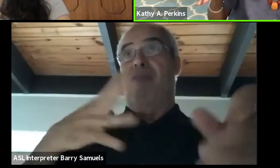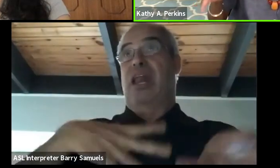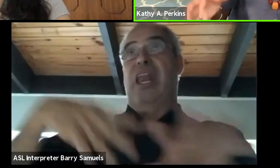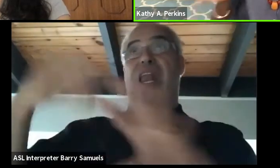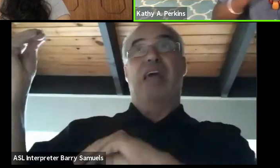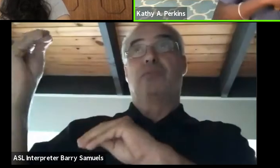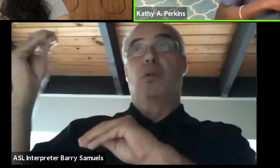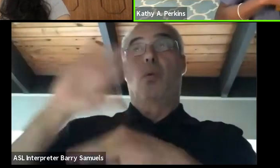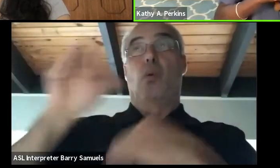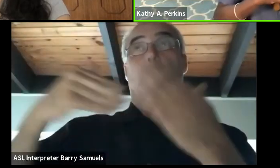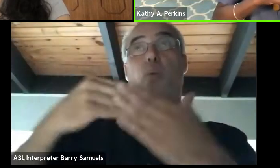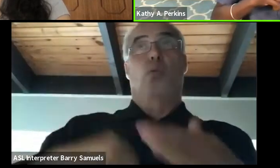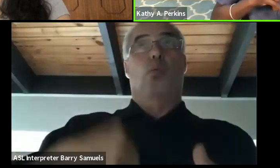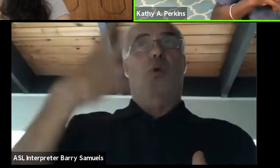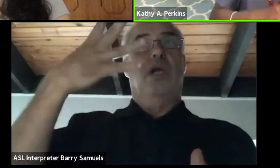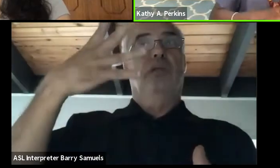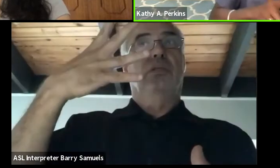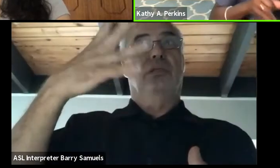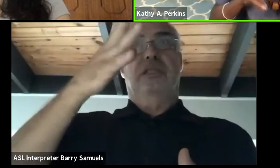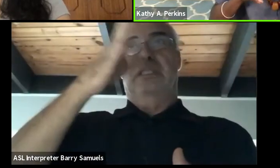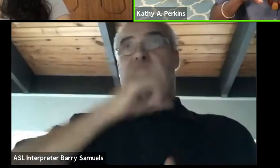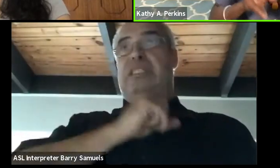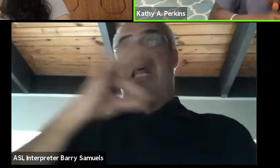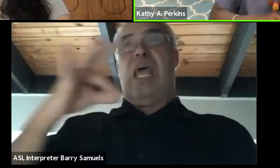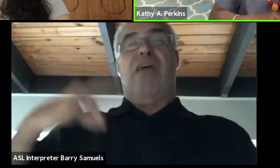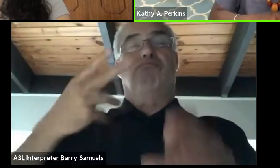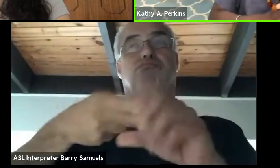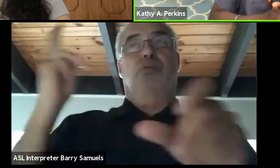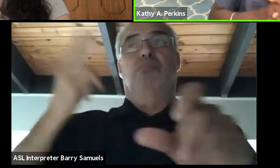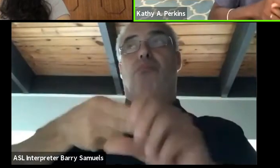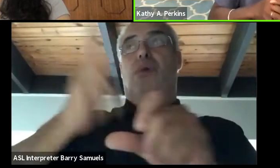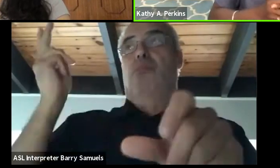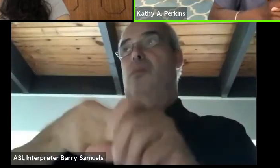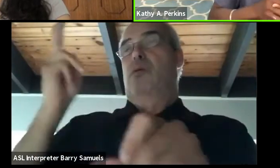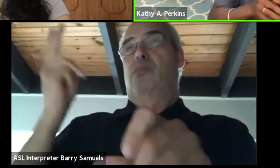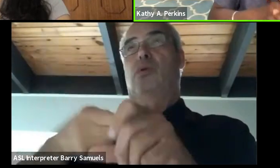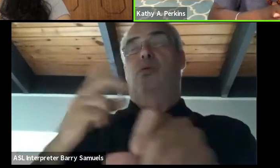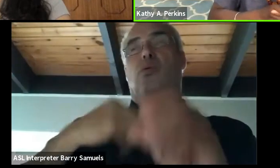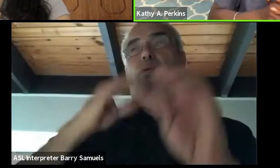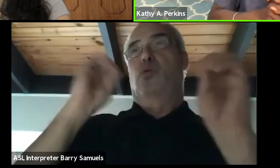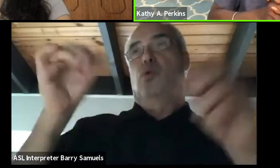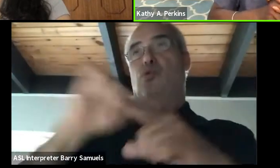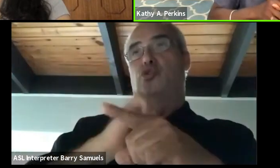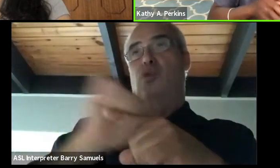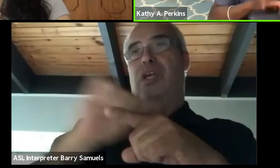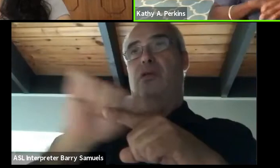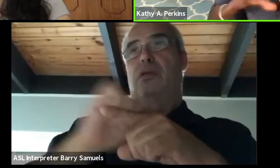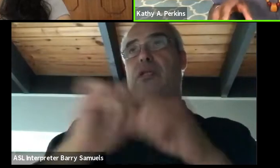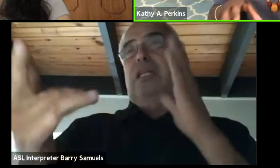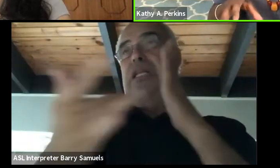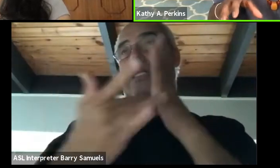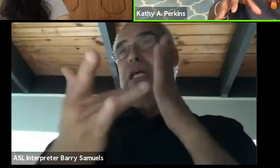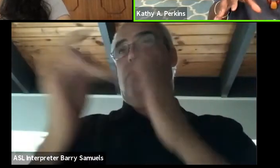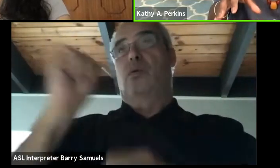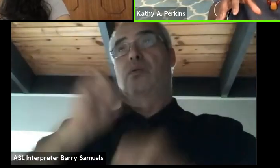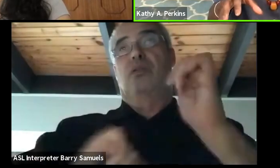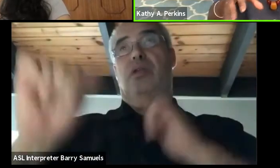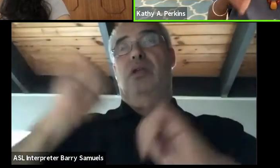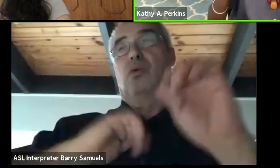And again, we're talking about, at this time, there was no training for blacks in technical theater or anything behind the stage.